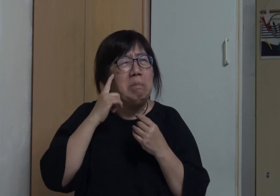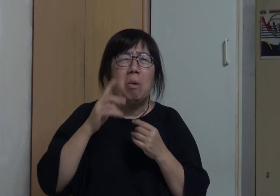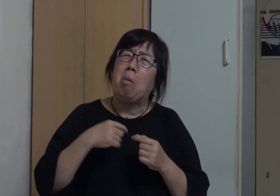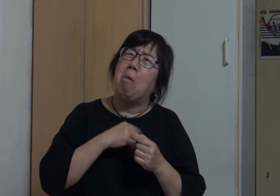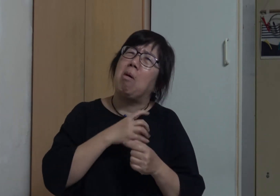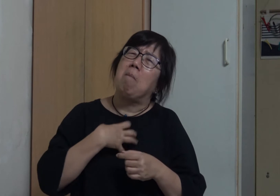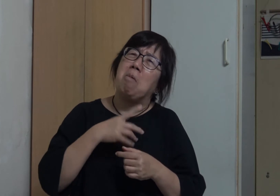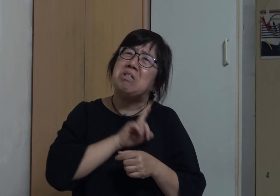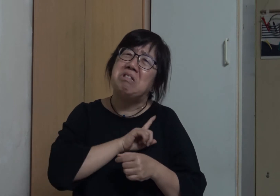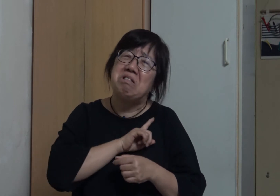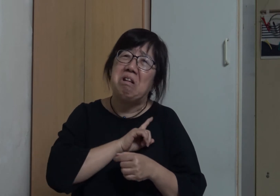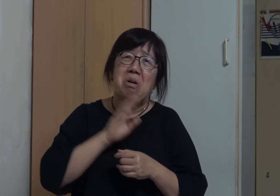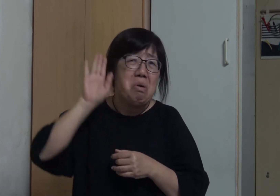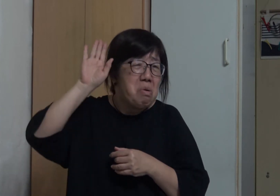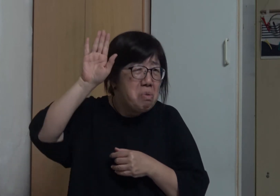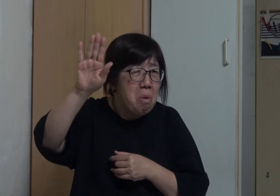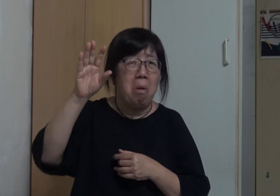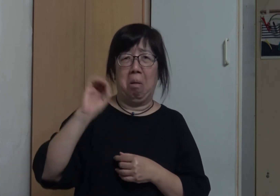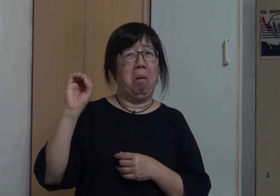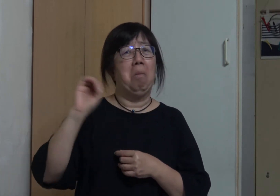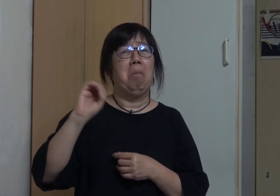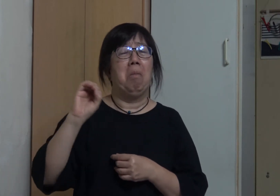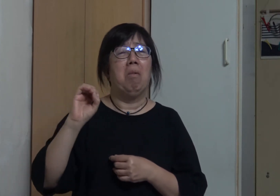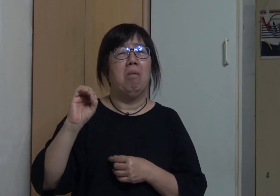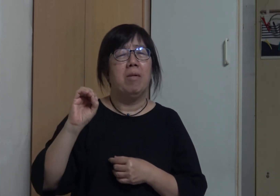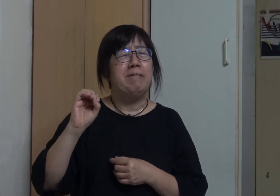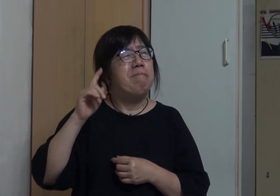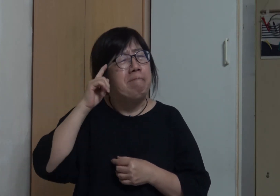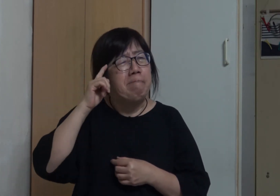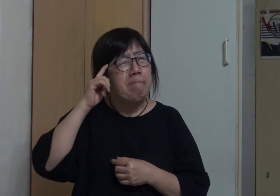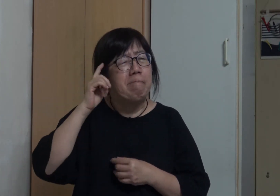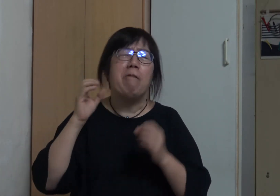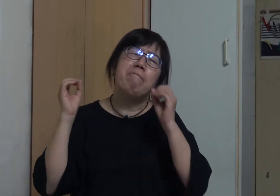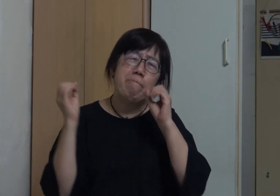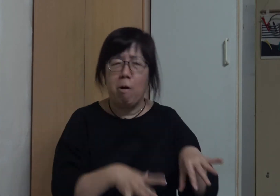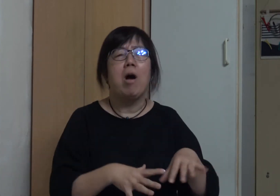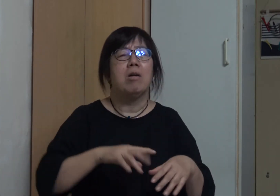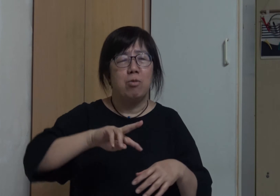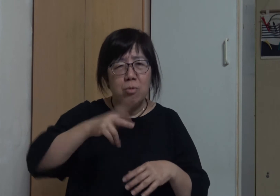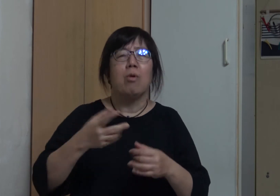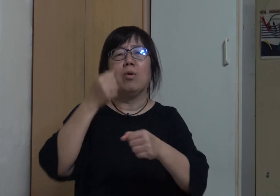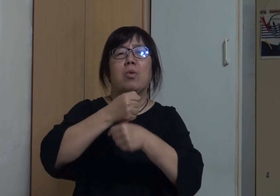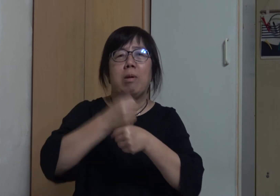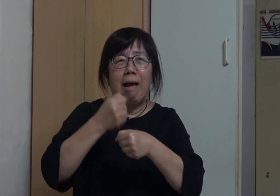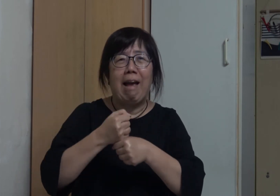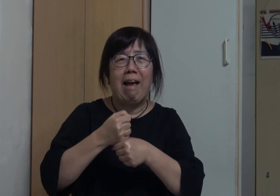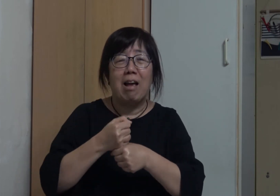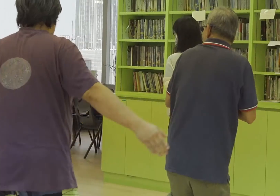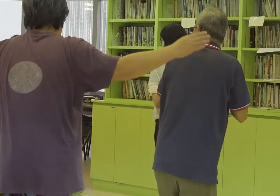I didn't think I had a future So I gave up and started to work